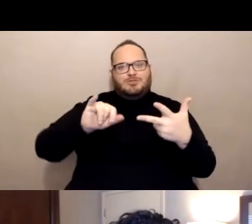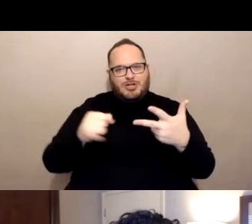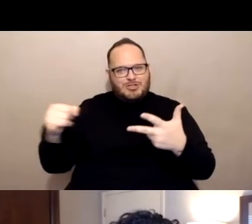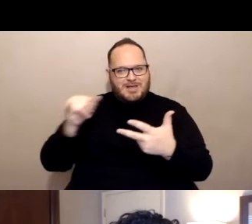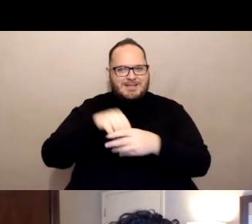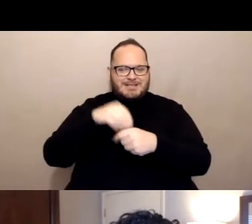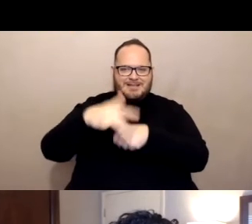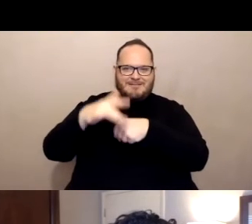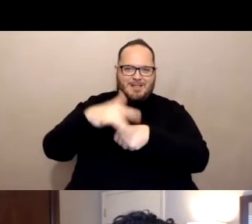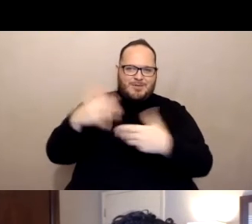Next Slide.